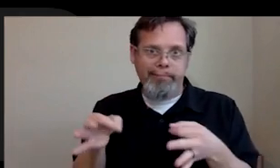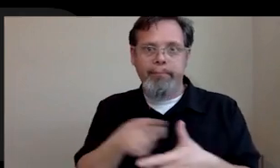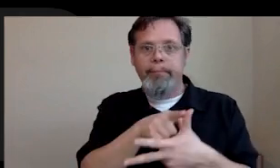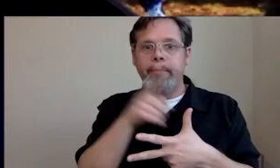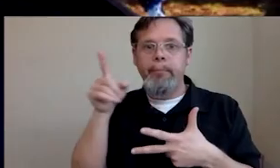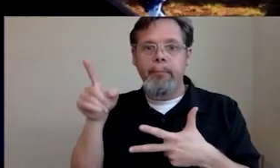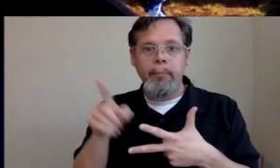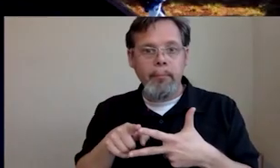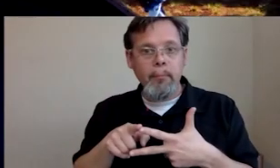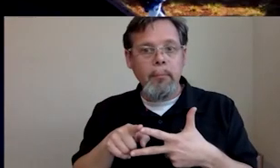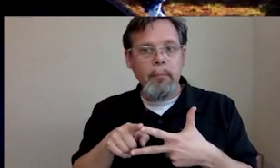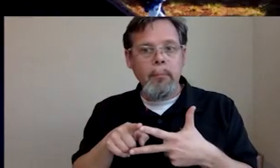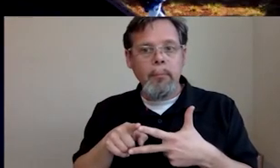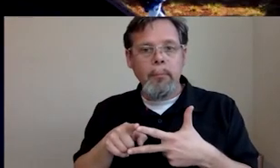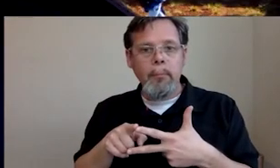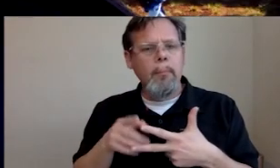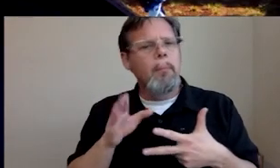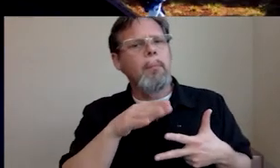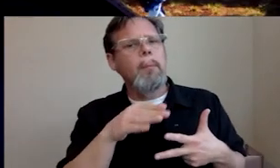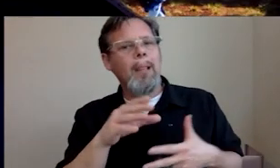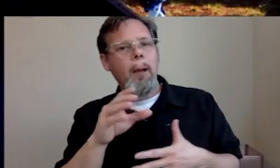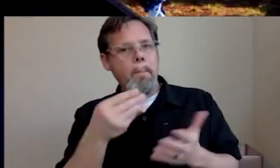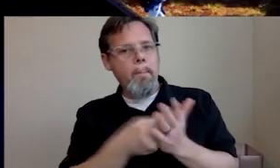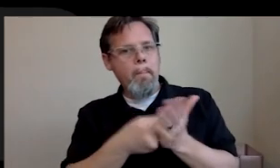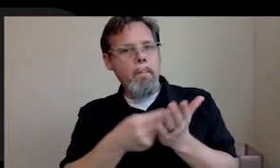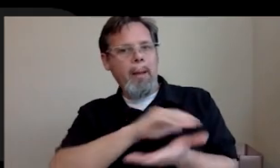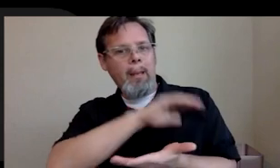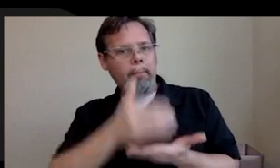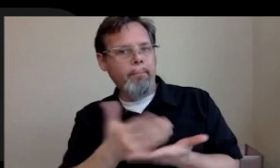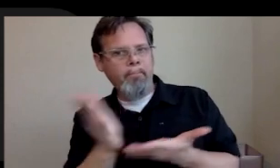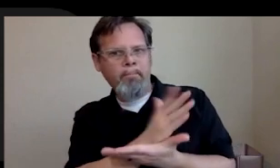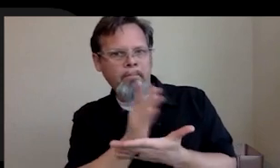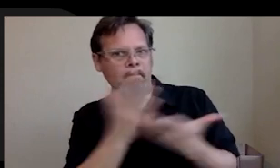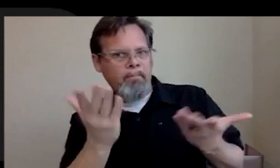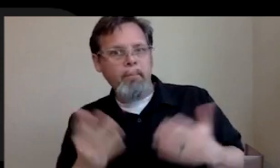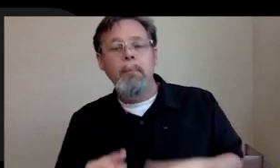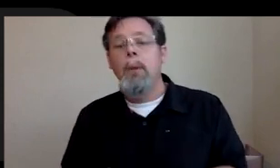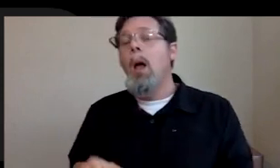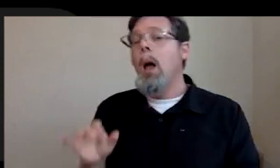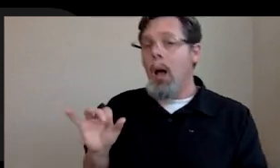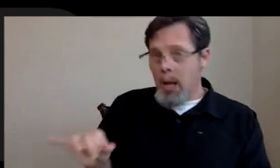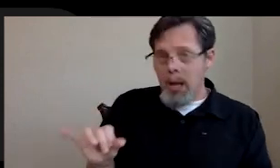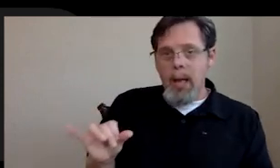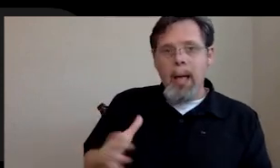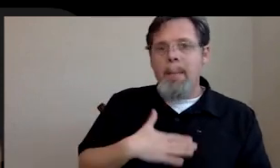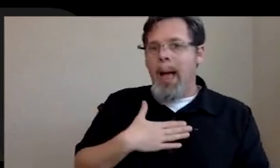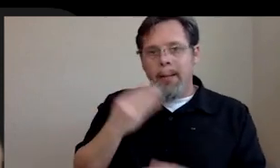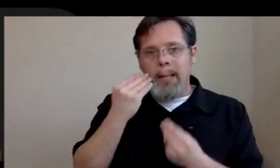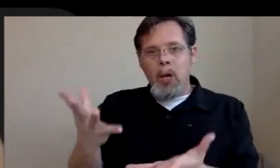And how about salary ranges? Oh, OK, so I'll be I'll happily tell everybody that my first job in